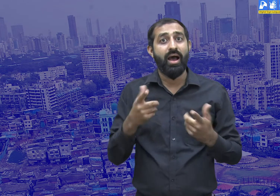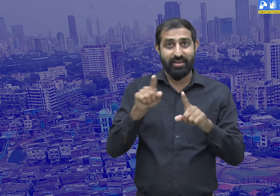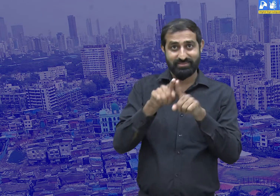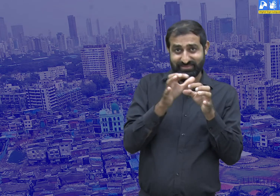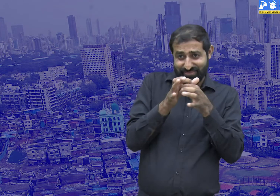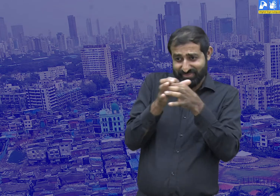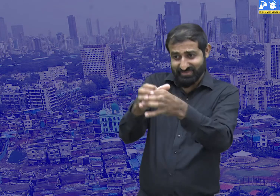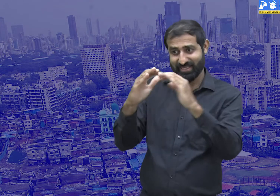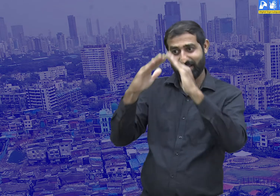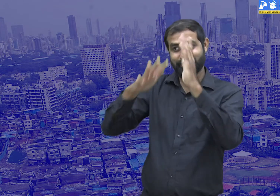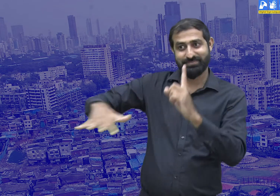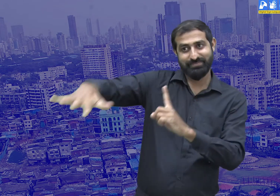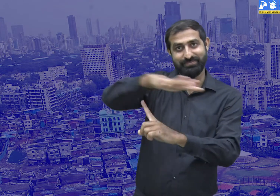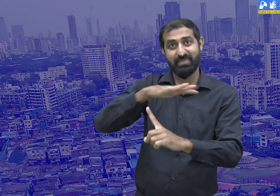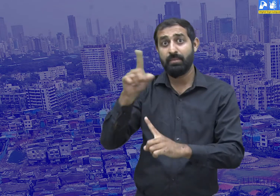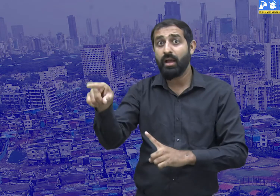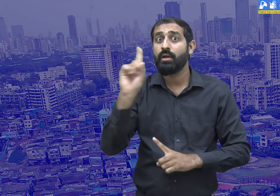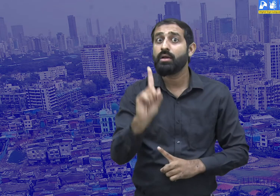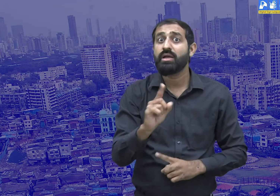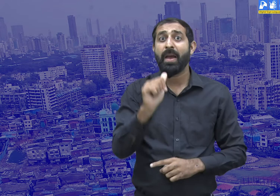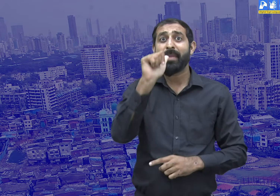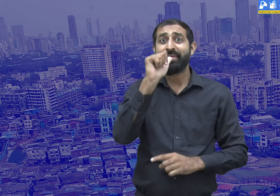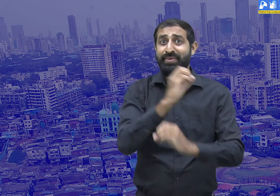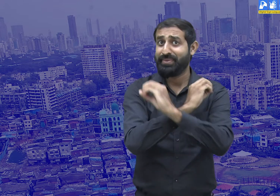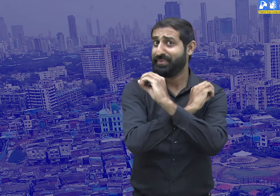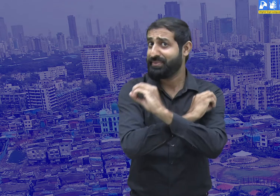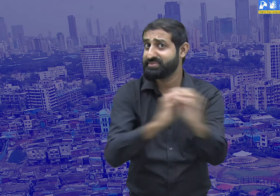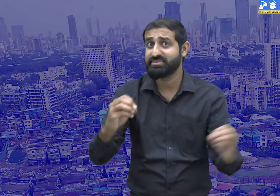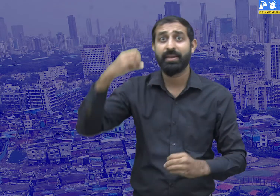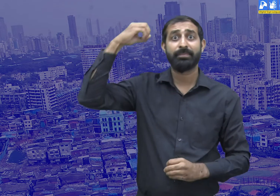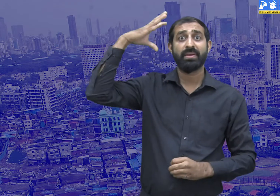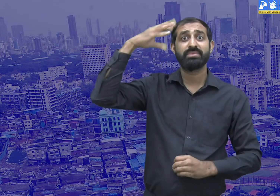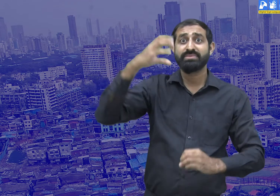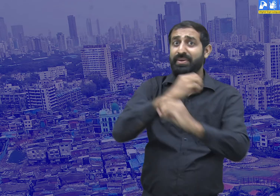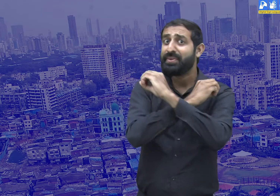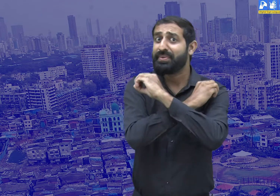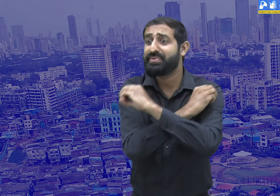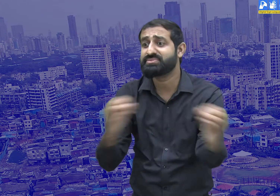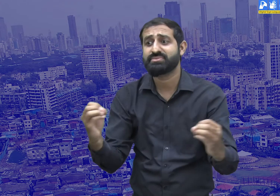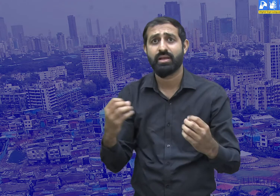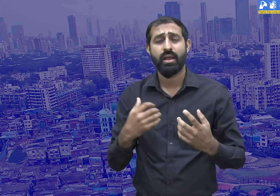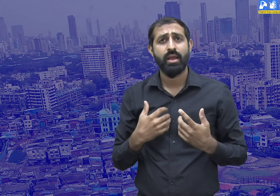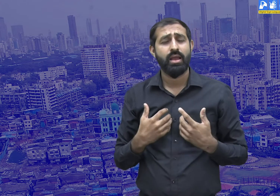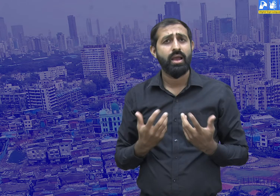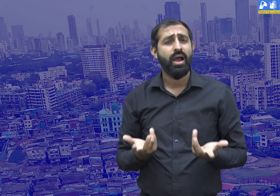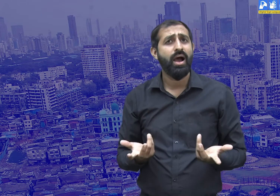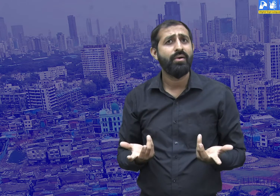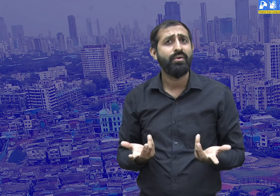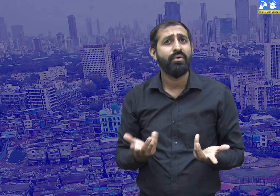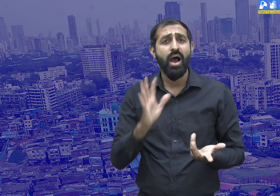It is very far away. There is no drinking water and no electricity.